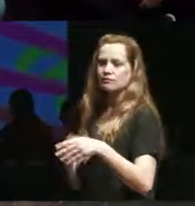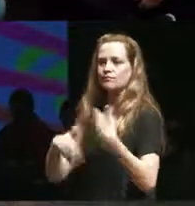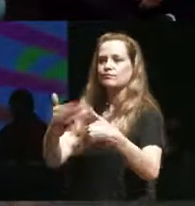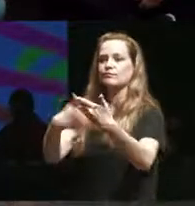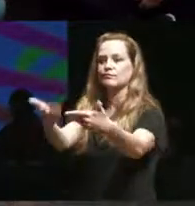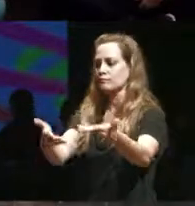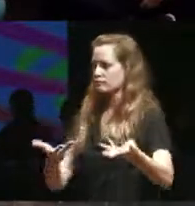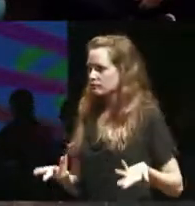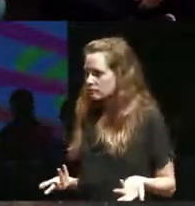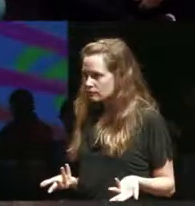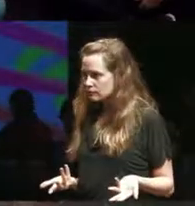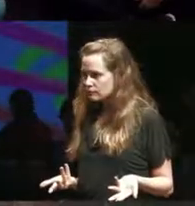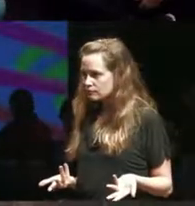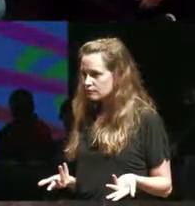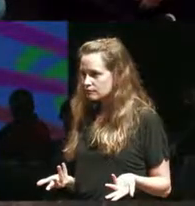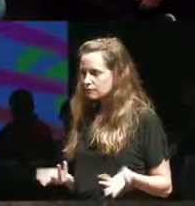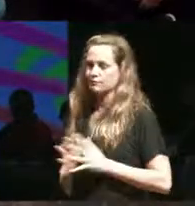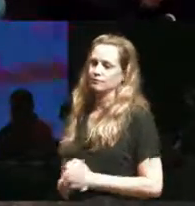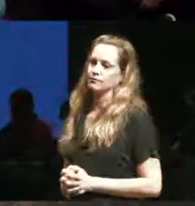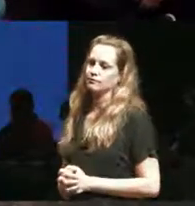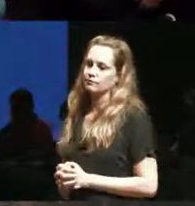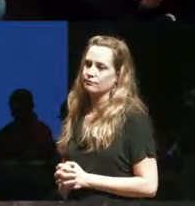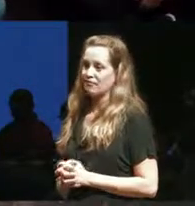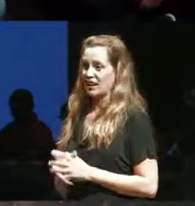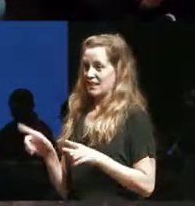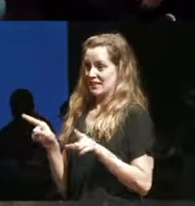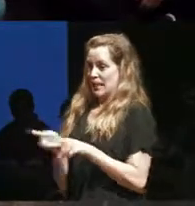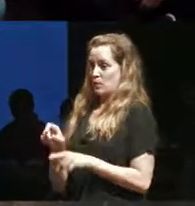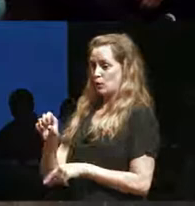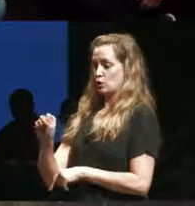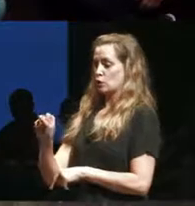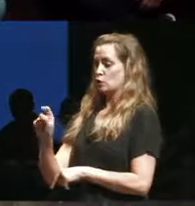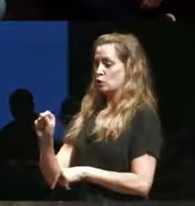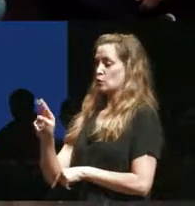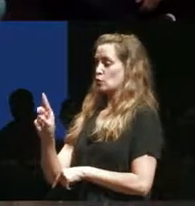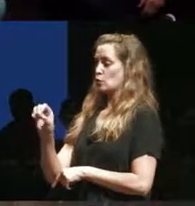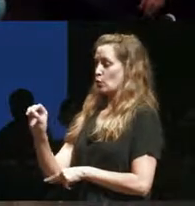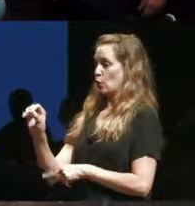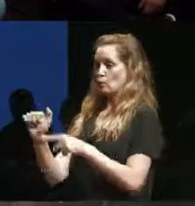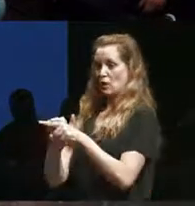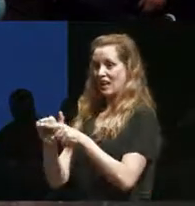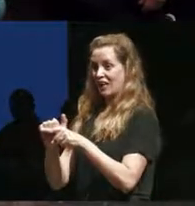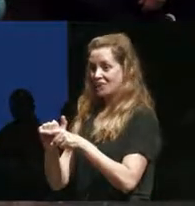happens in our studio training so it's not accessible to a lot of us if you